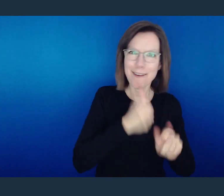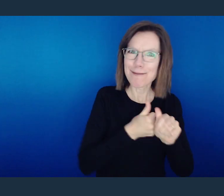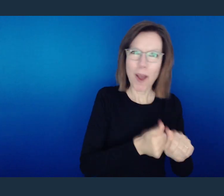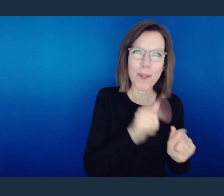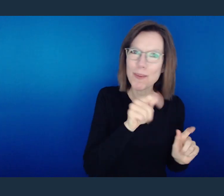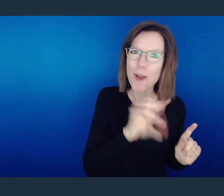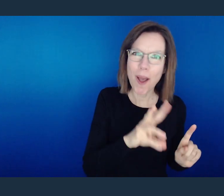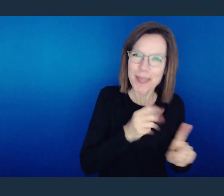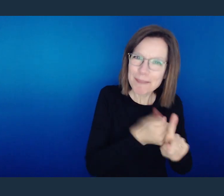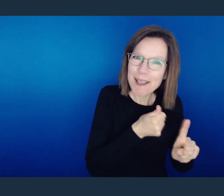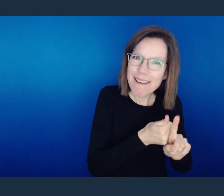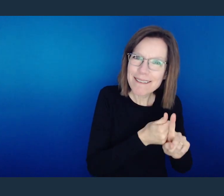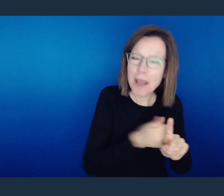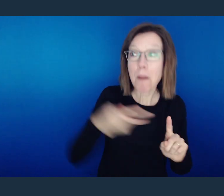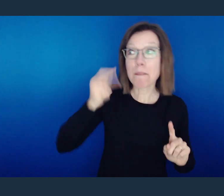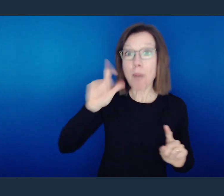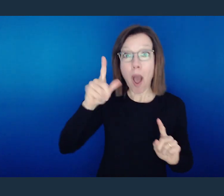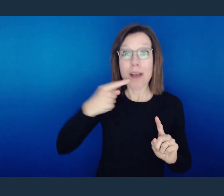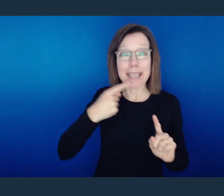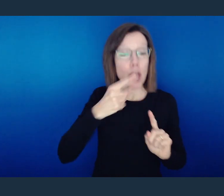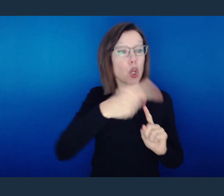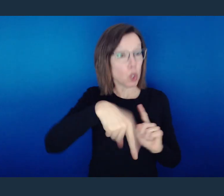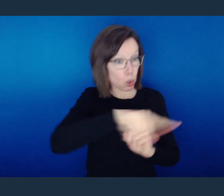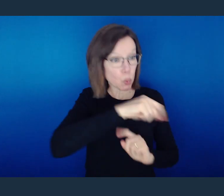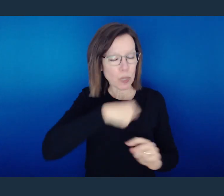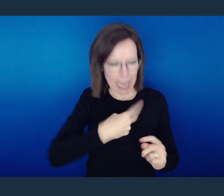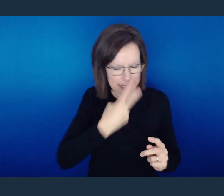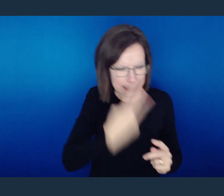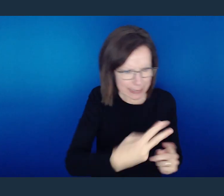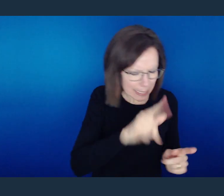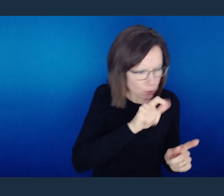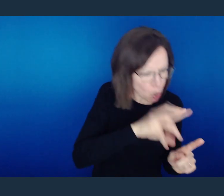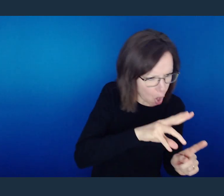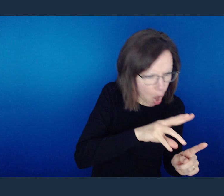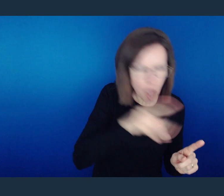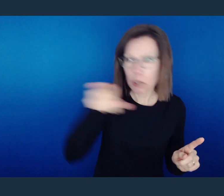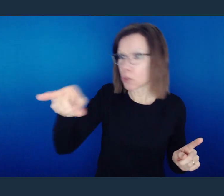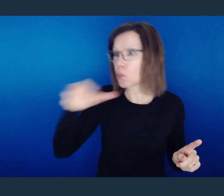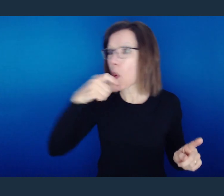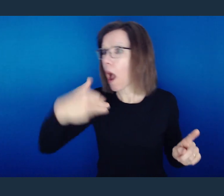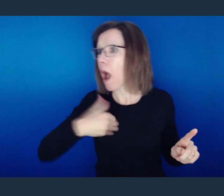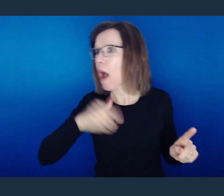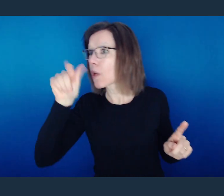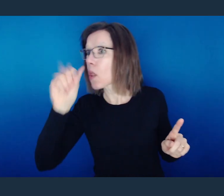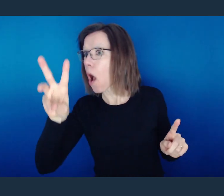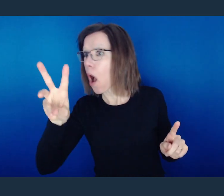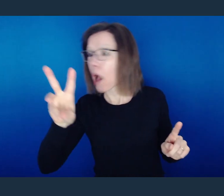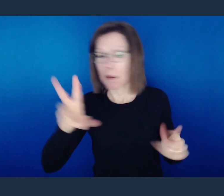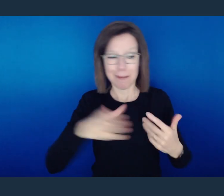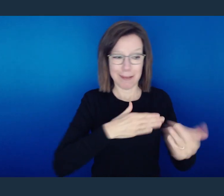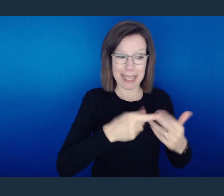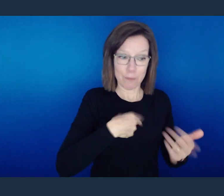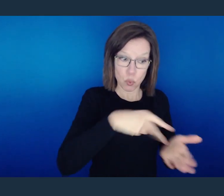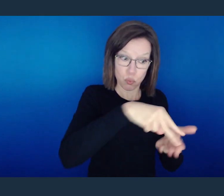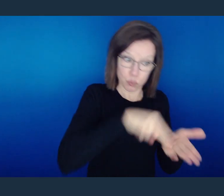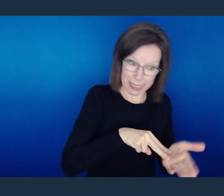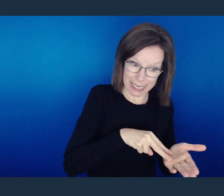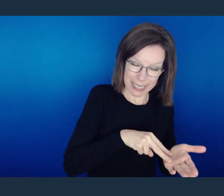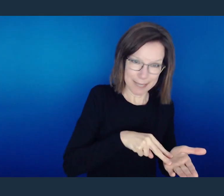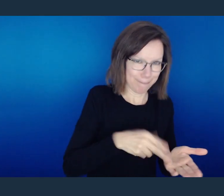And Paul is saying, hey, understand something, while you might be able to read it and they might not, it's not about that you can read it.